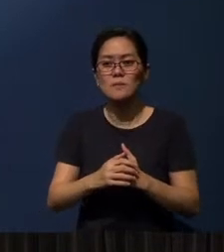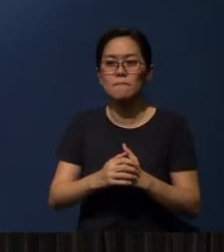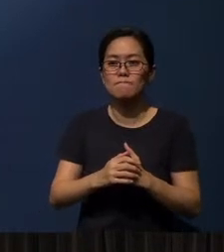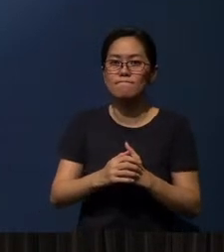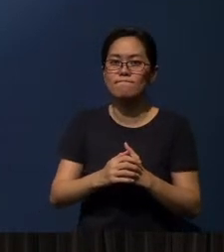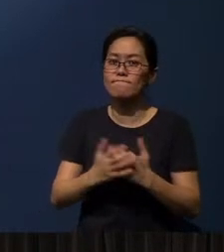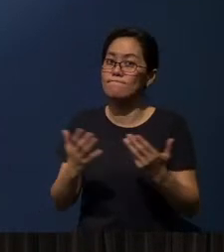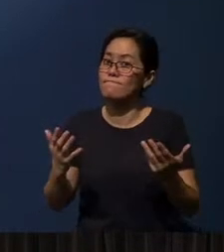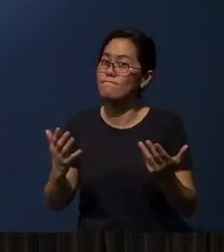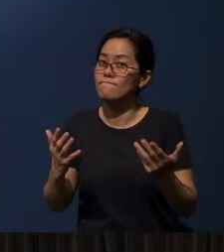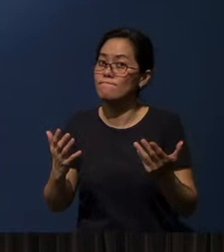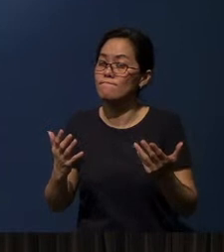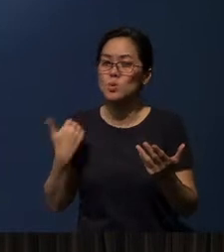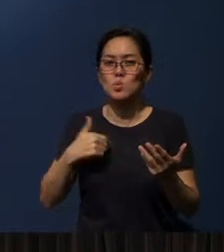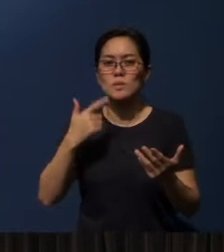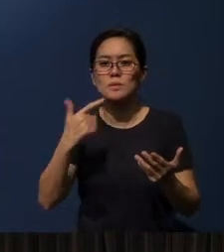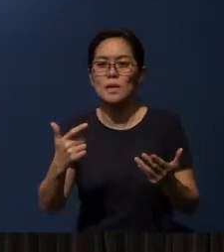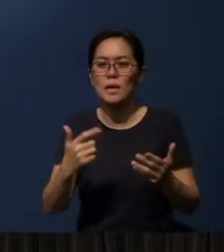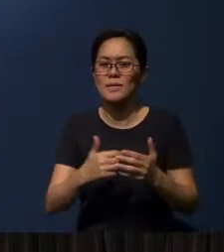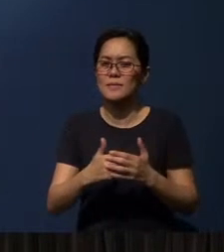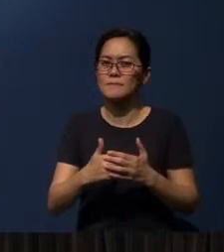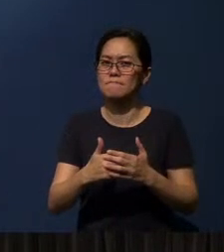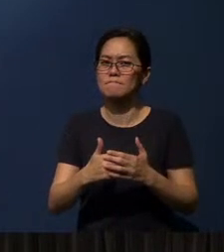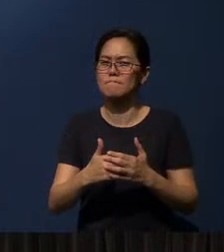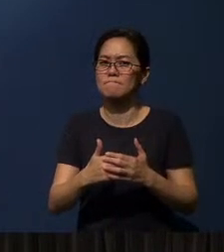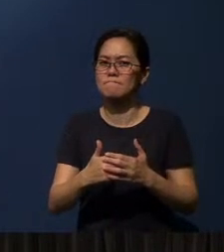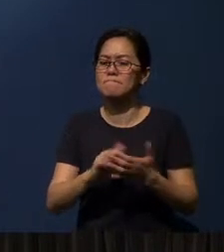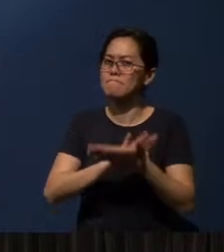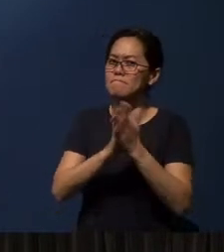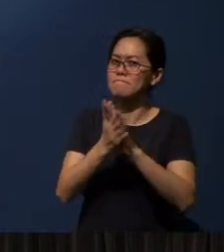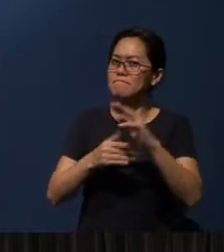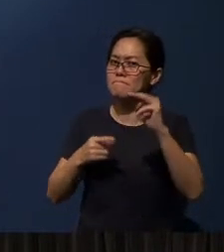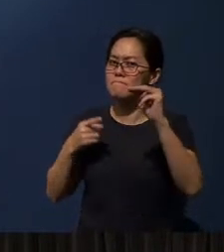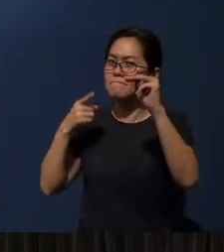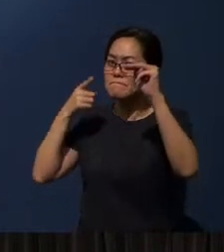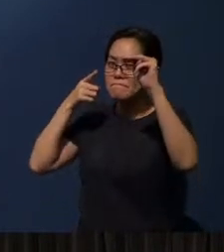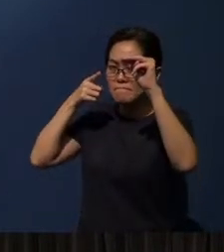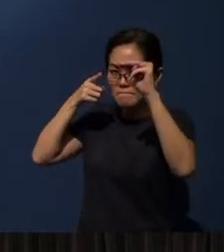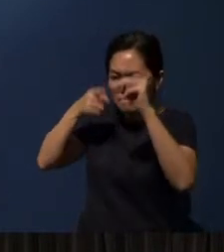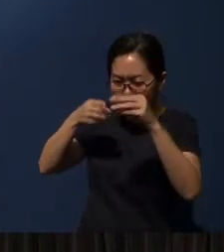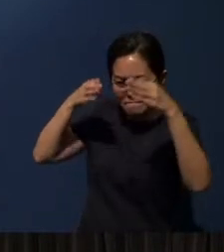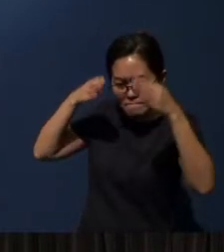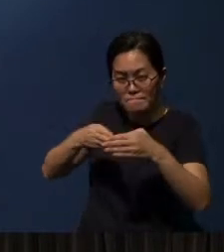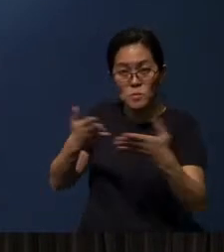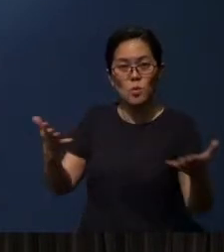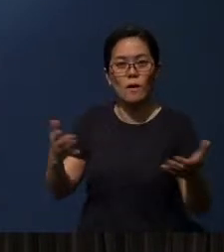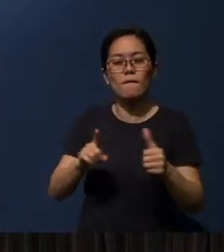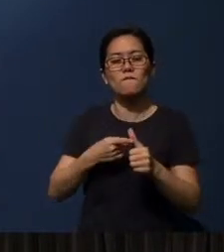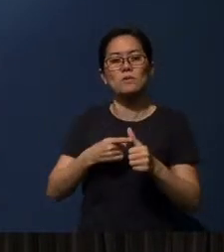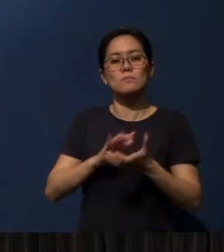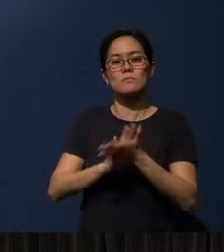(when) we say being missional? It is Being Disciples. Remember?